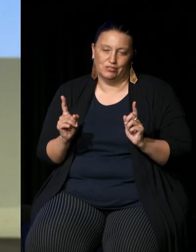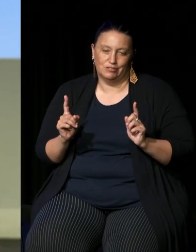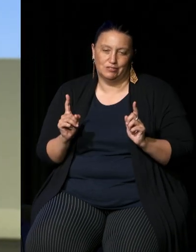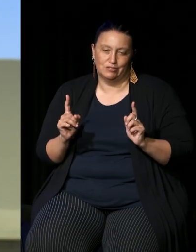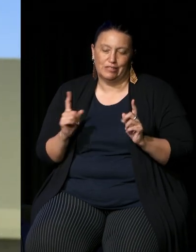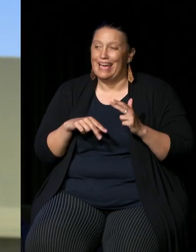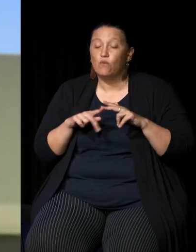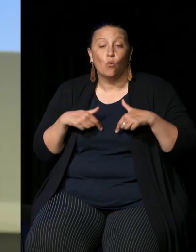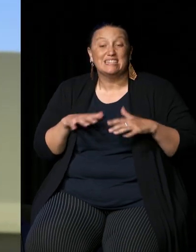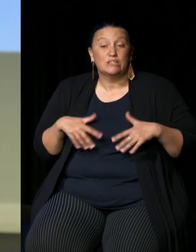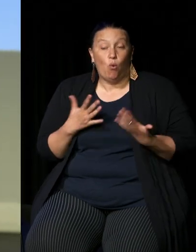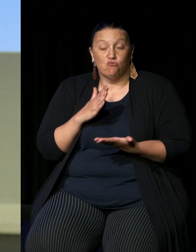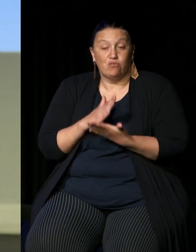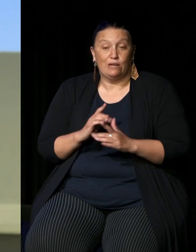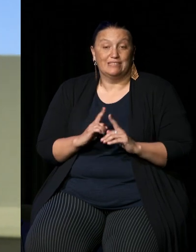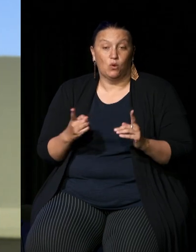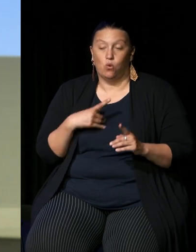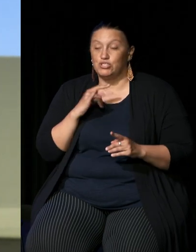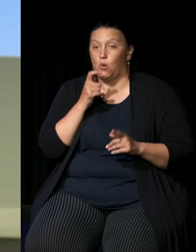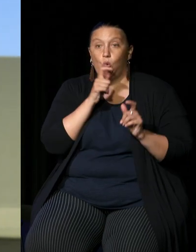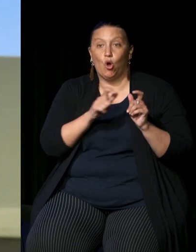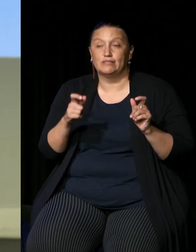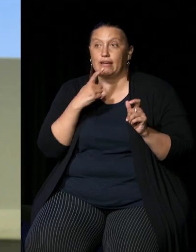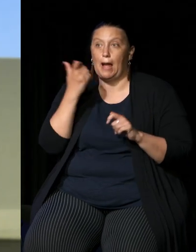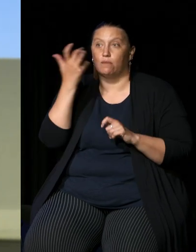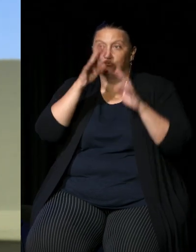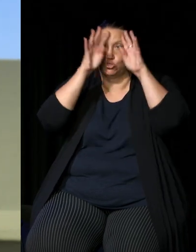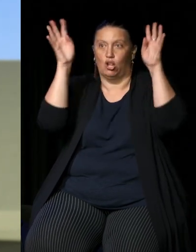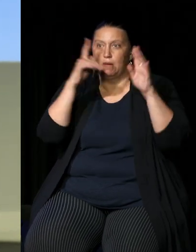just have words saying Aboriginal and Torres Strait Islander people were here you know and